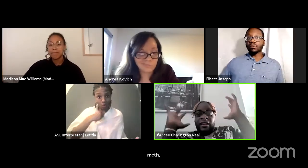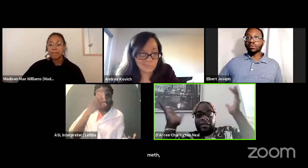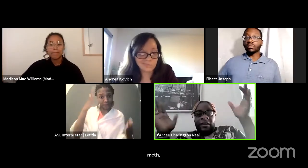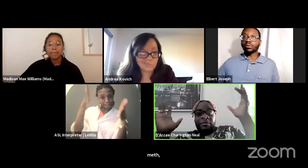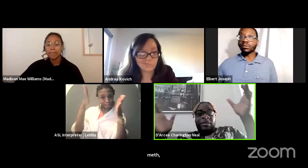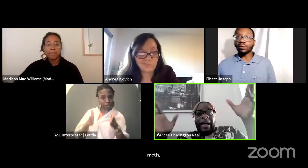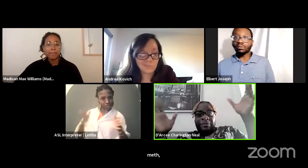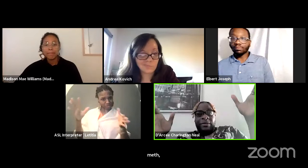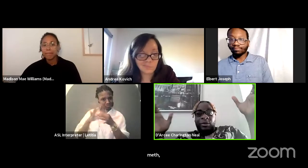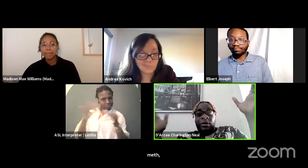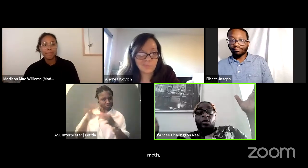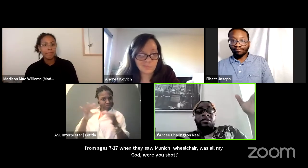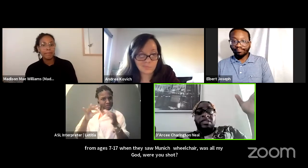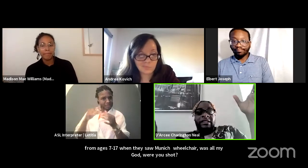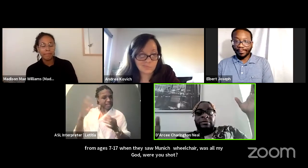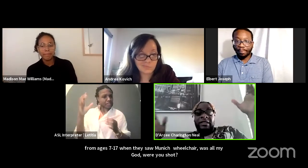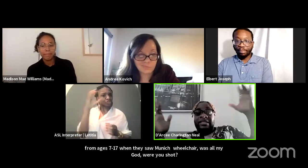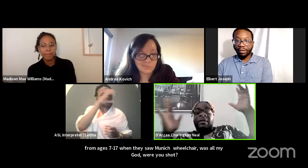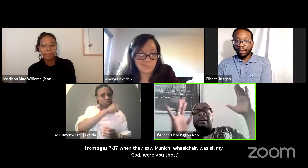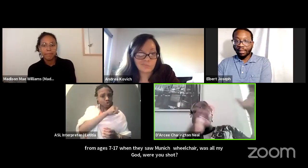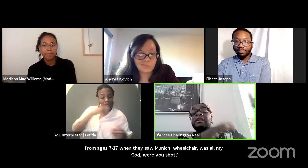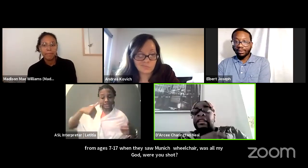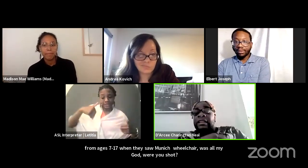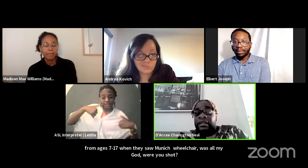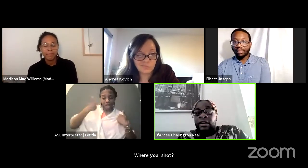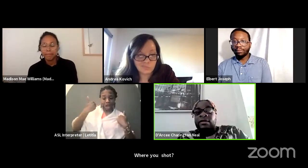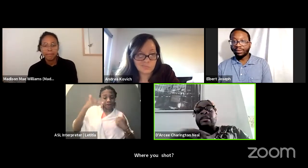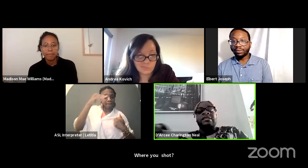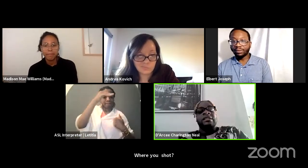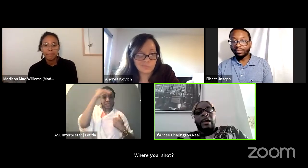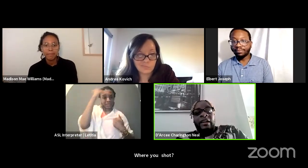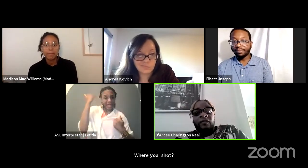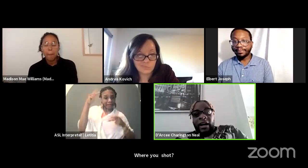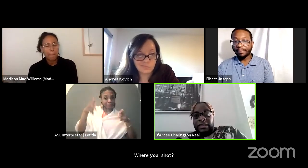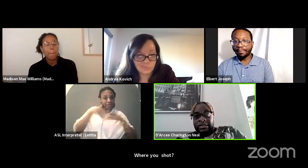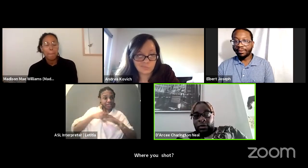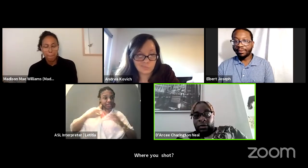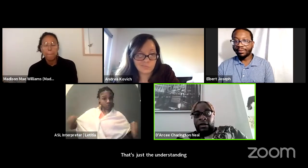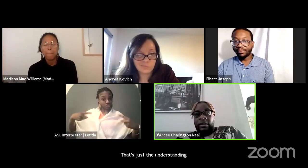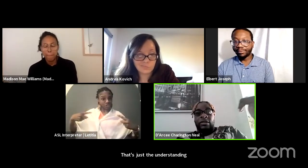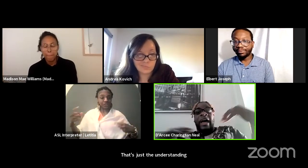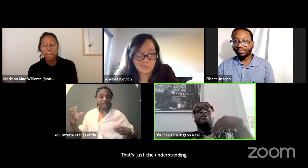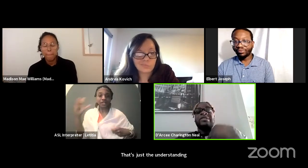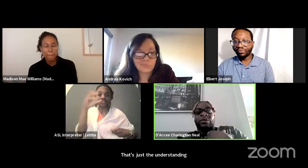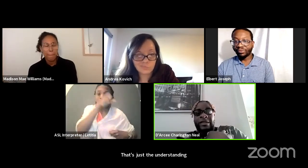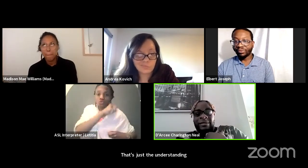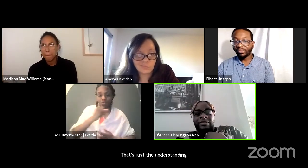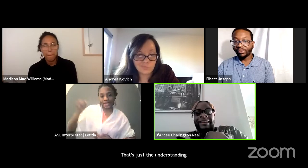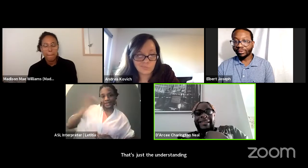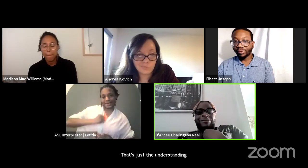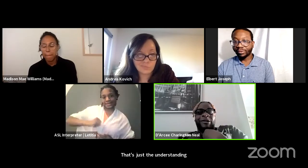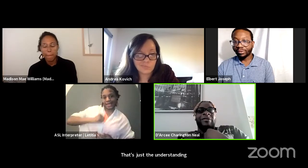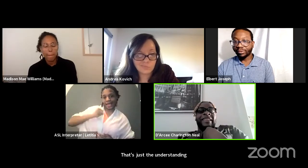of young black people in wheelchairs because the mind immediately goes to gang violence or, you know that I was doing something inappropriate